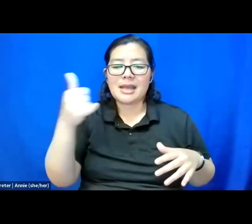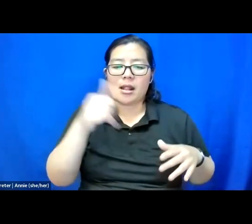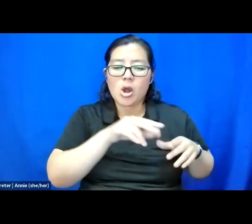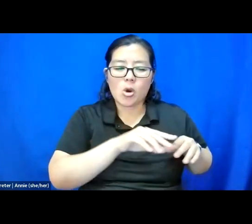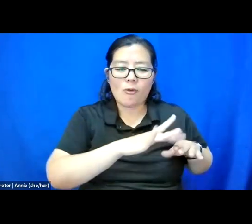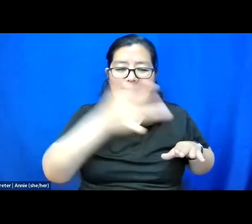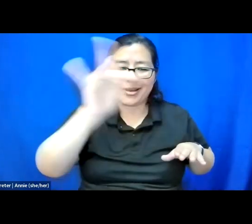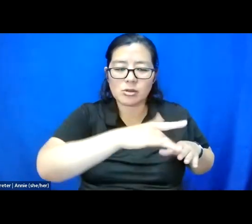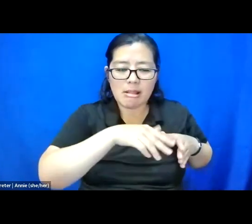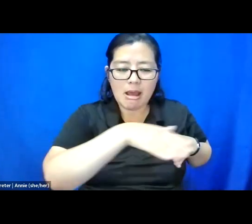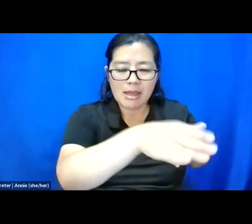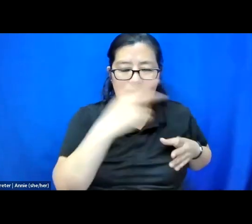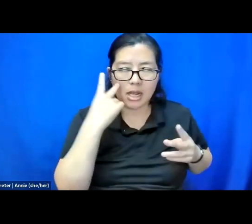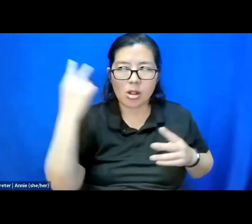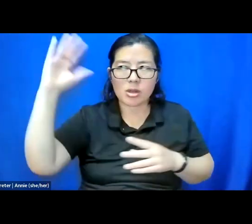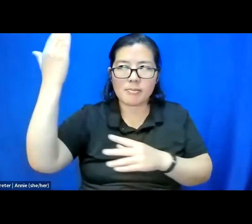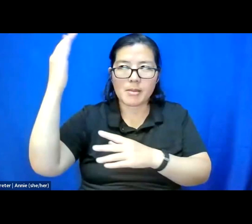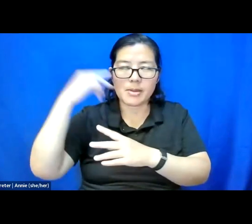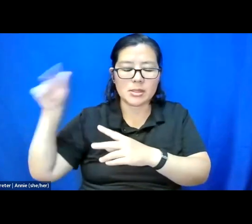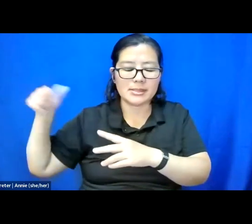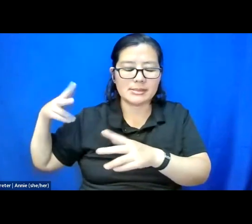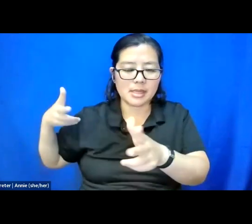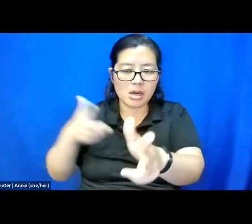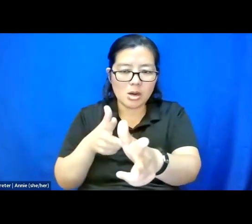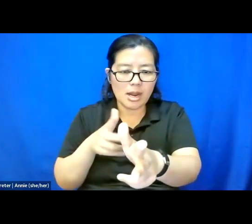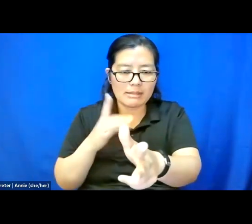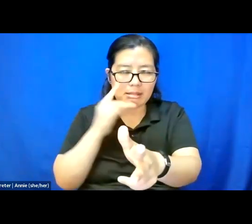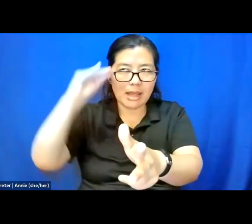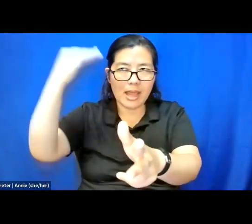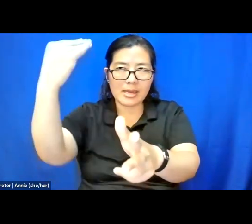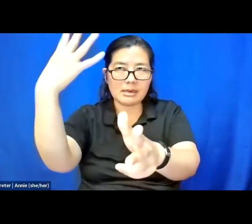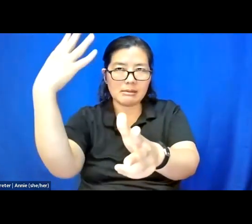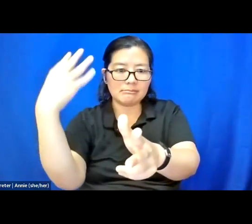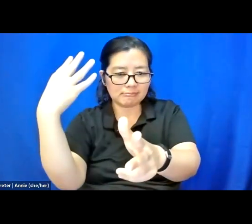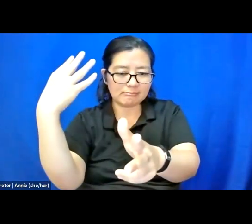He is there at the light, he turns.